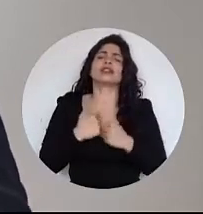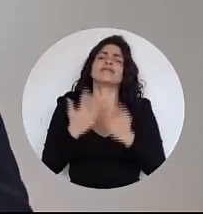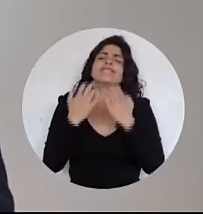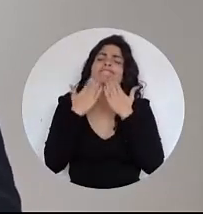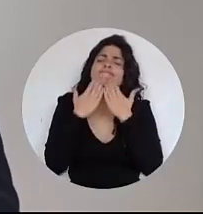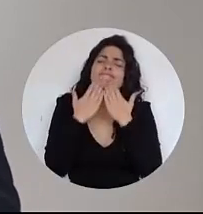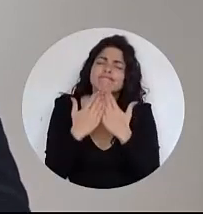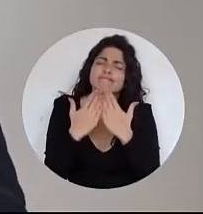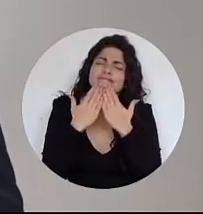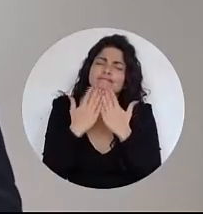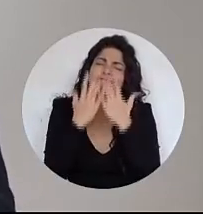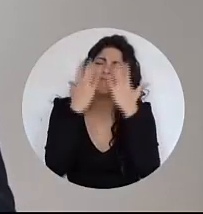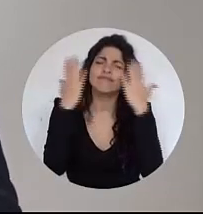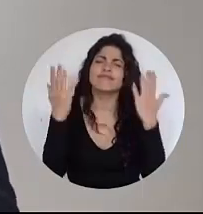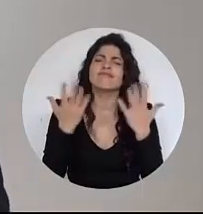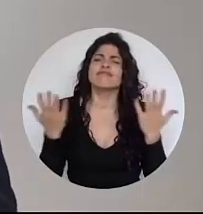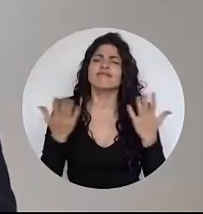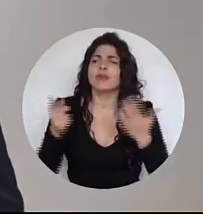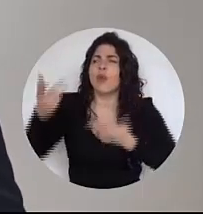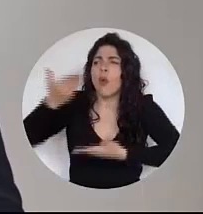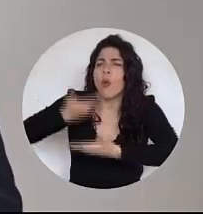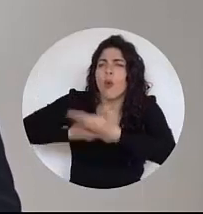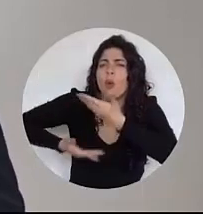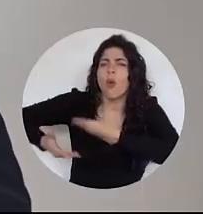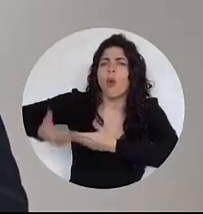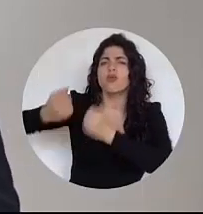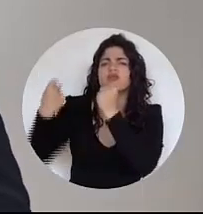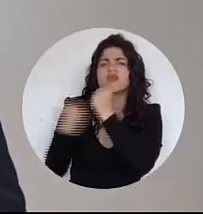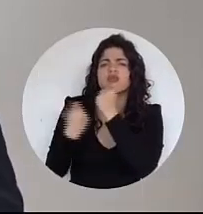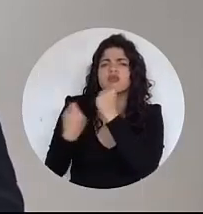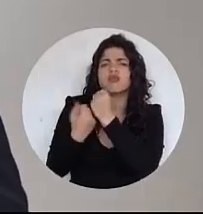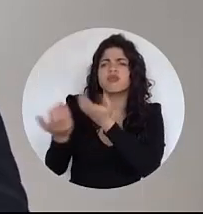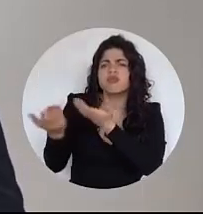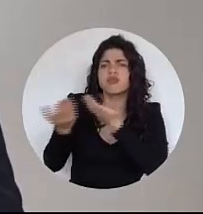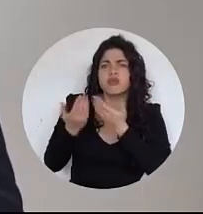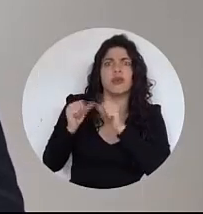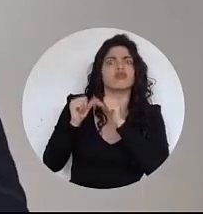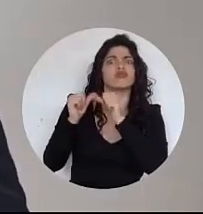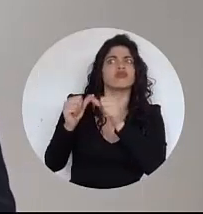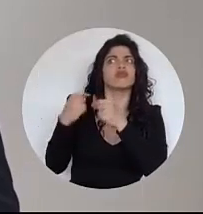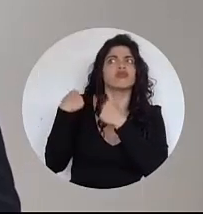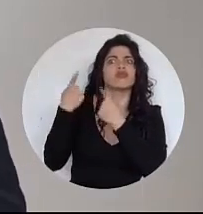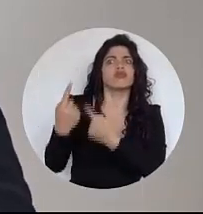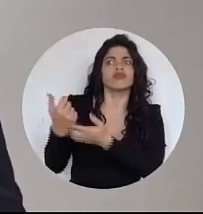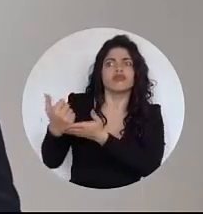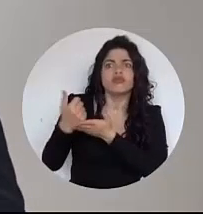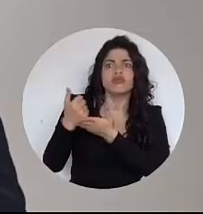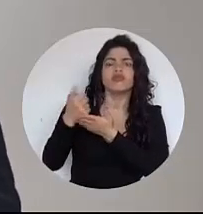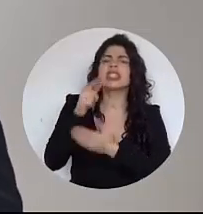deeply thank the collaboration and support that we have received and continue to receive from